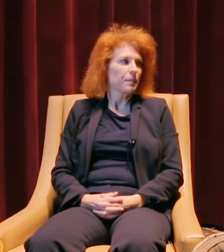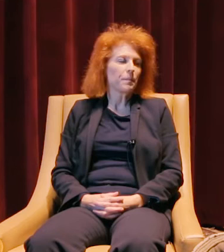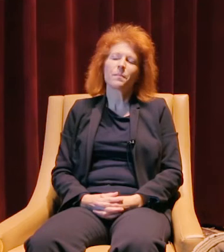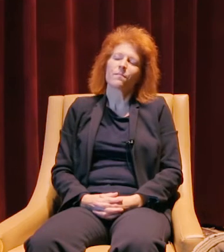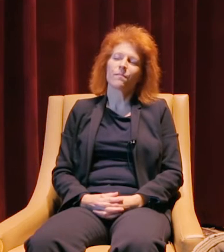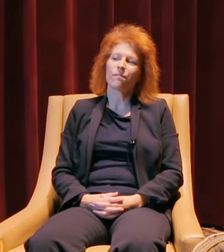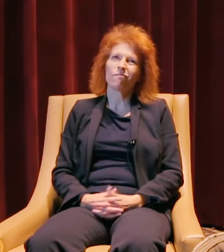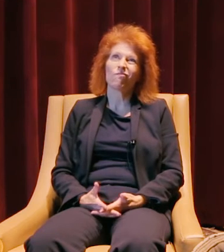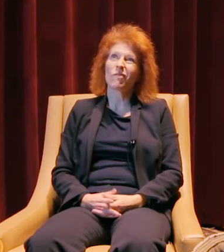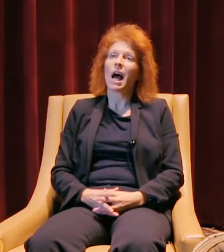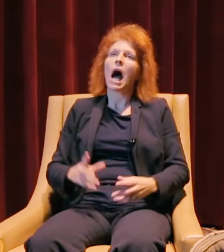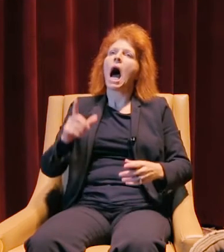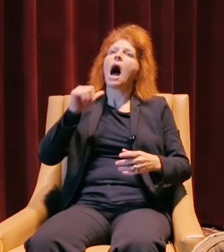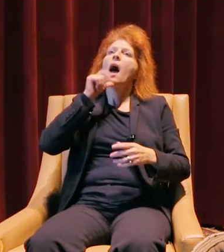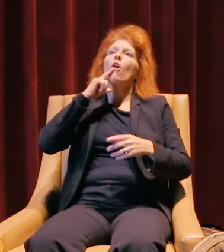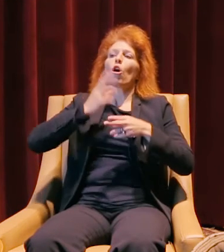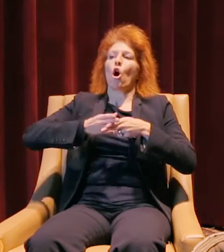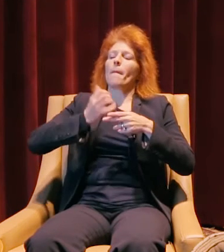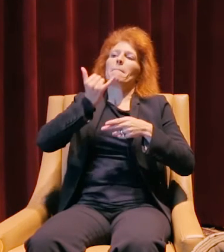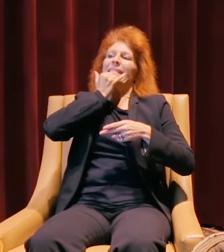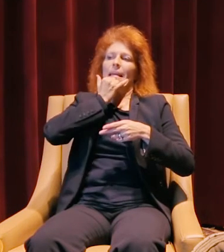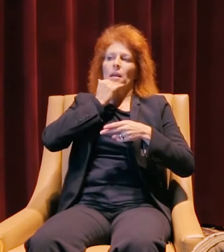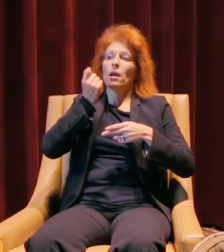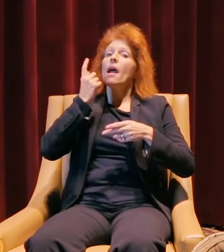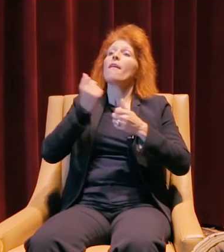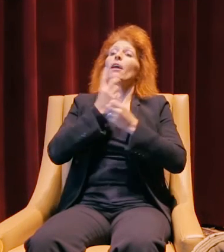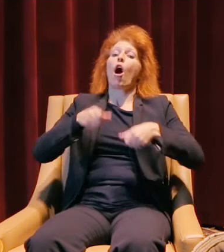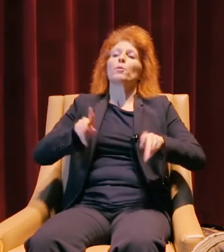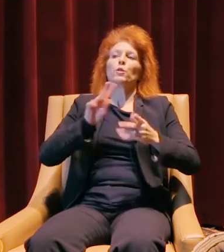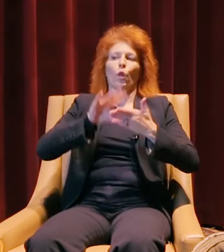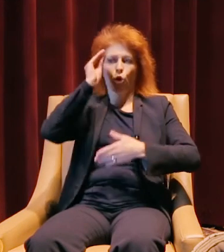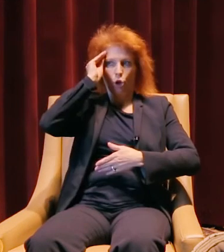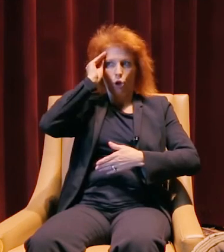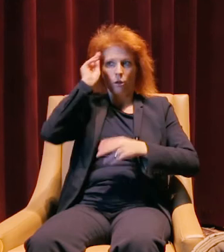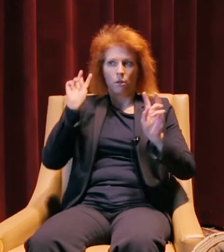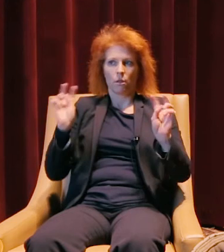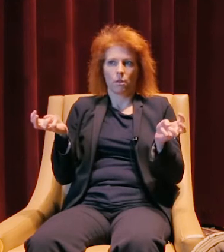I don't know if anything I would call a mistake, I'd say everything is an opportunity to learn,